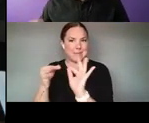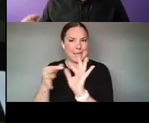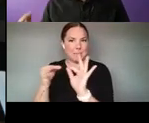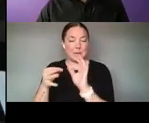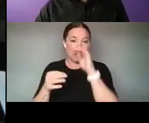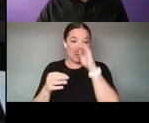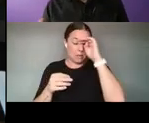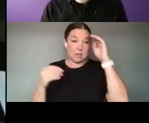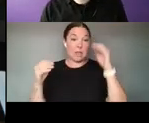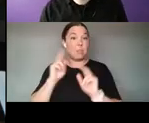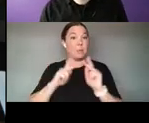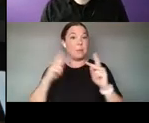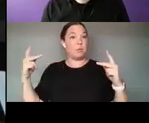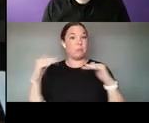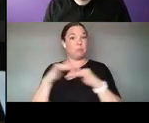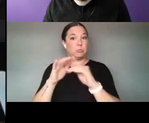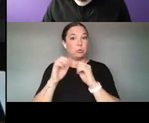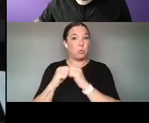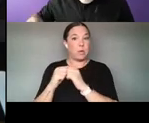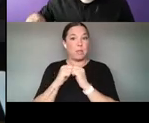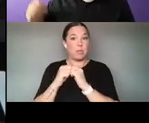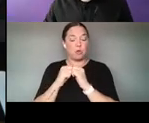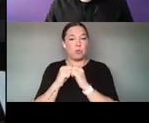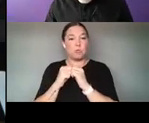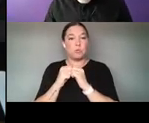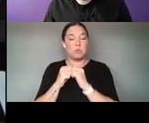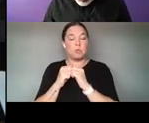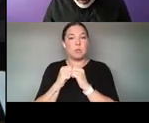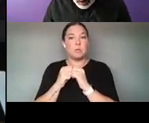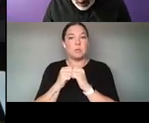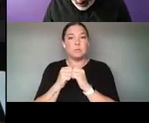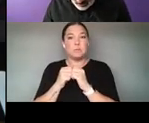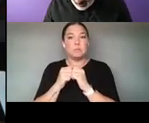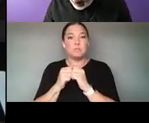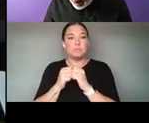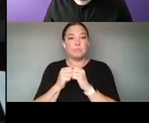PEOPLE WHO CONTRIBUTE TO THESE ENVIRONMENTS ARE DISTRIBUTED ACROSS THE WORLD IS REALLY A SPECIAL